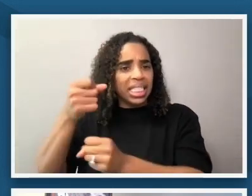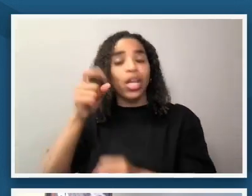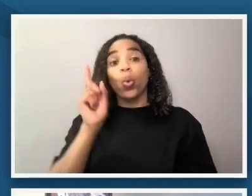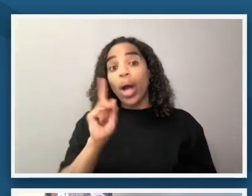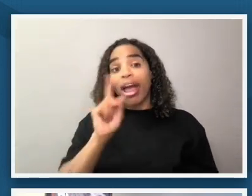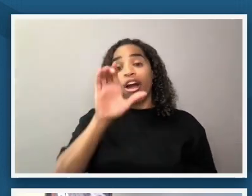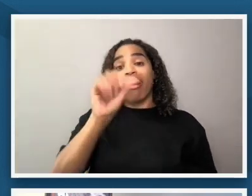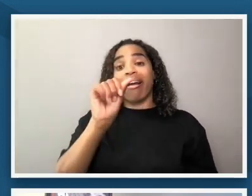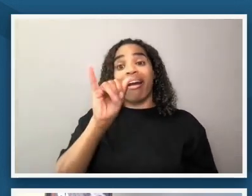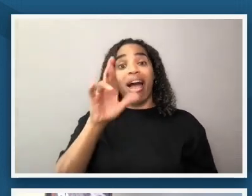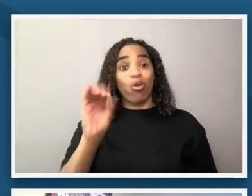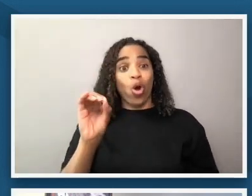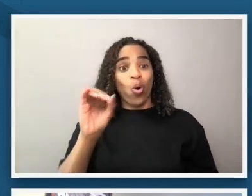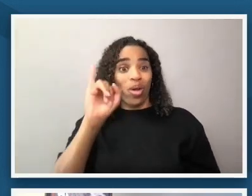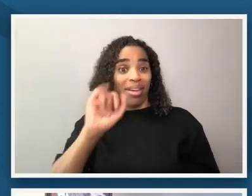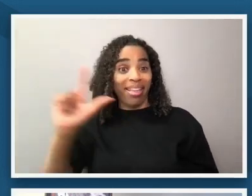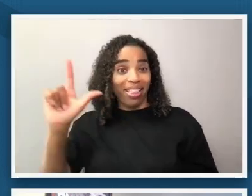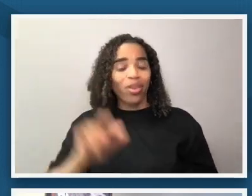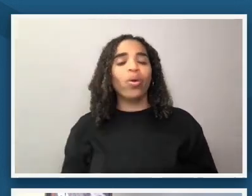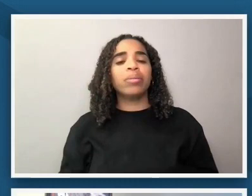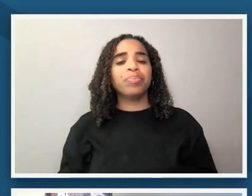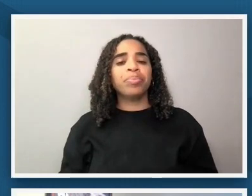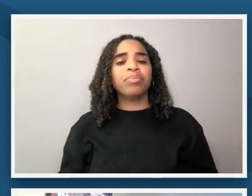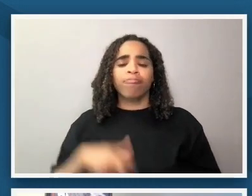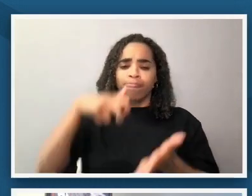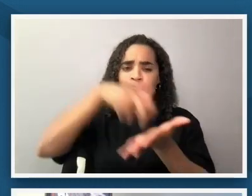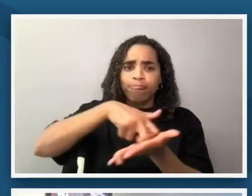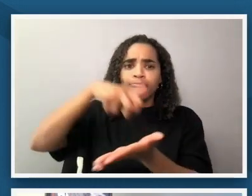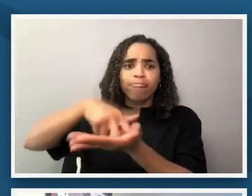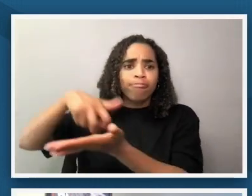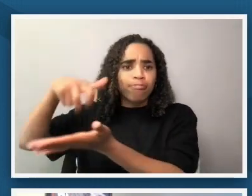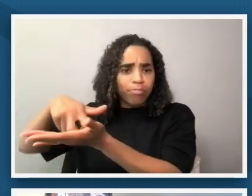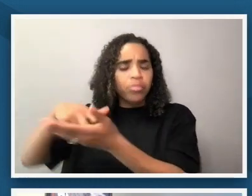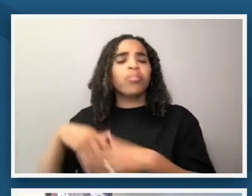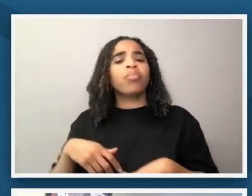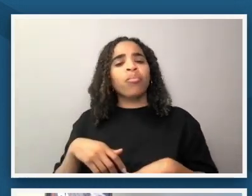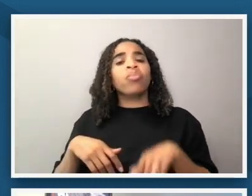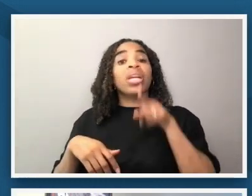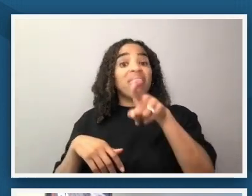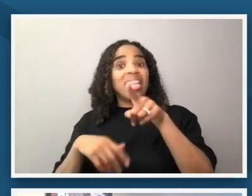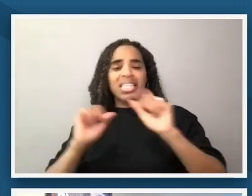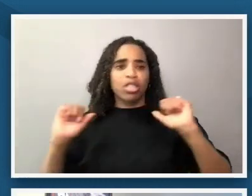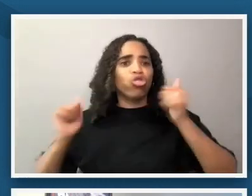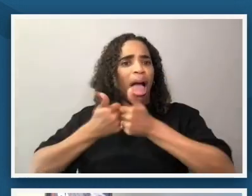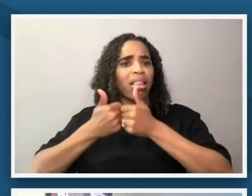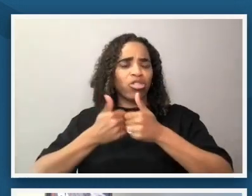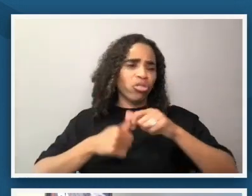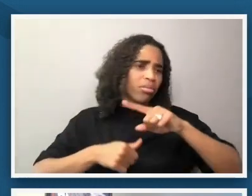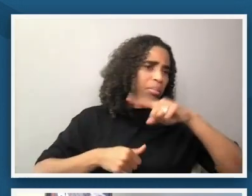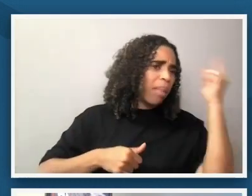um it was a direct action campaign challenging segregation